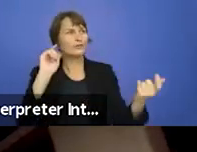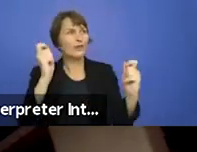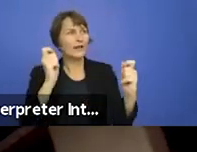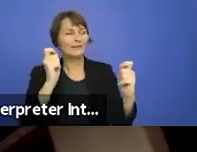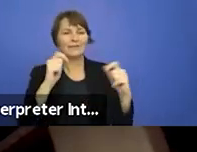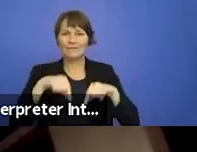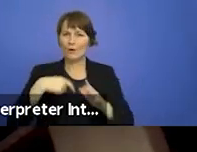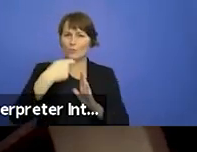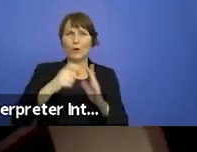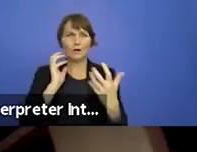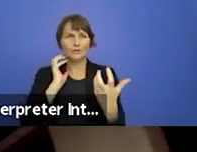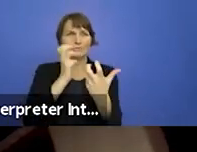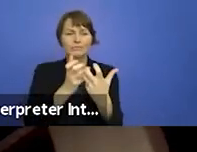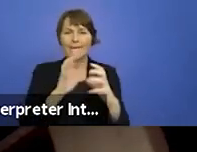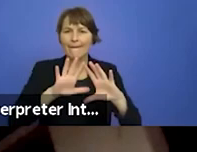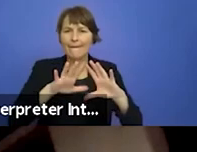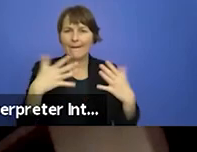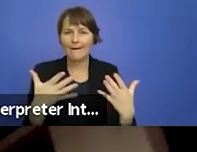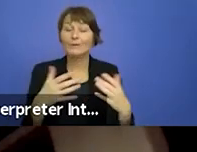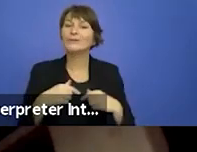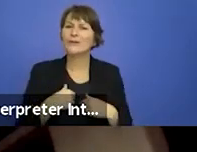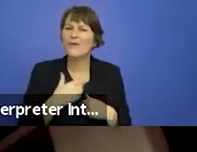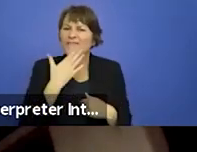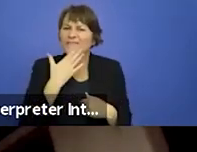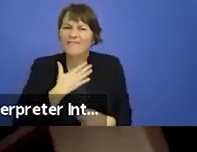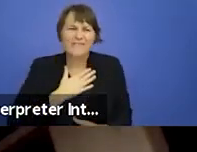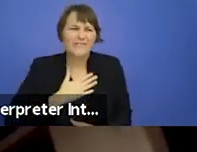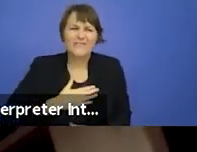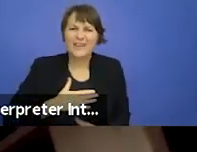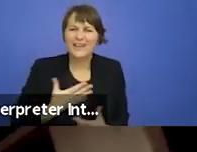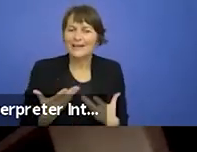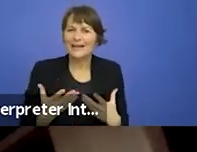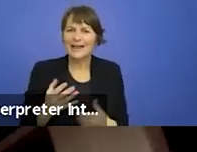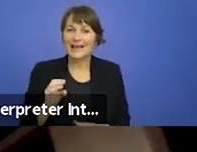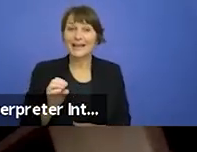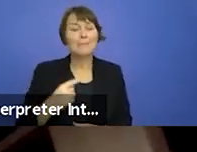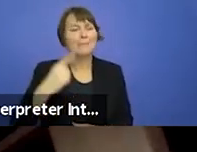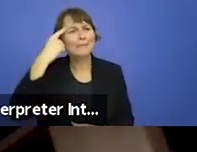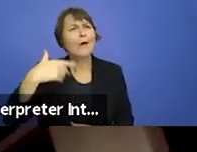EUROPA seemed almost prophetic. The questions that we had wrestled with in our rehearsal rooms